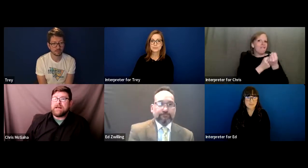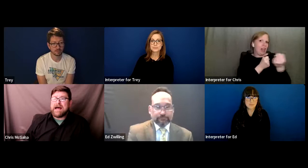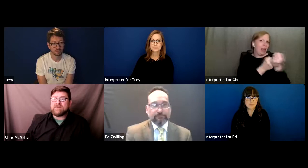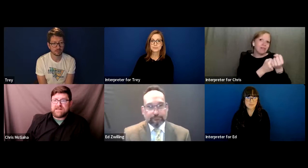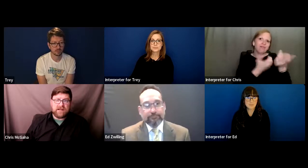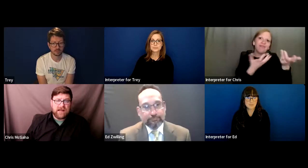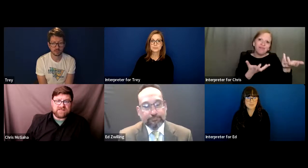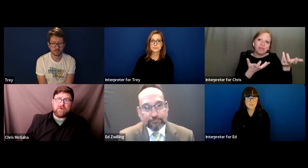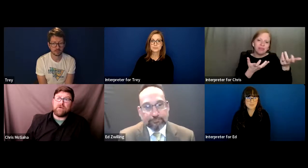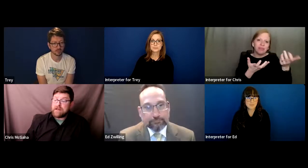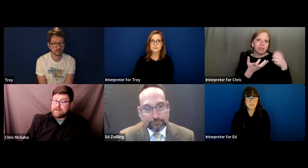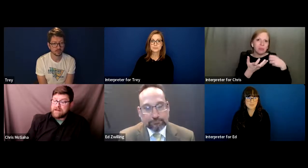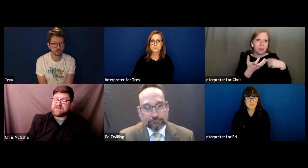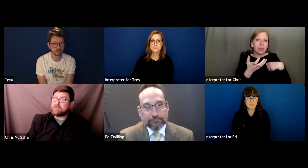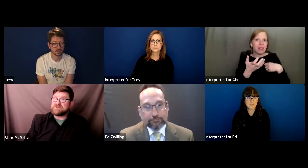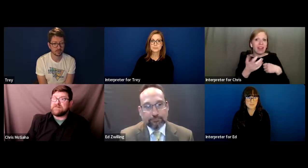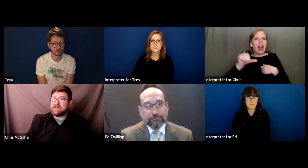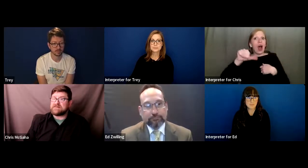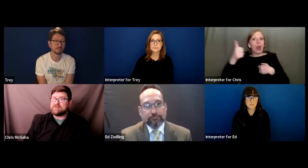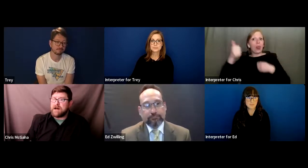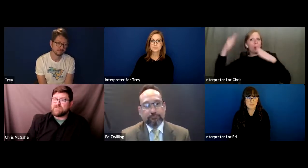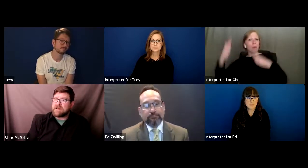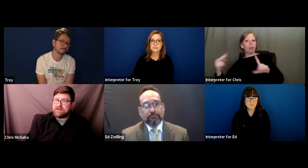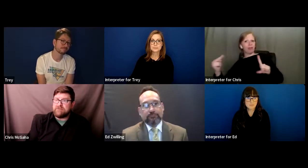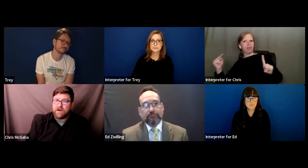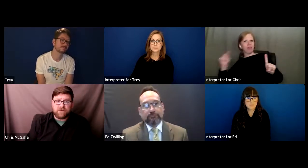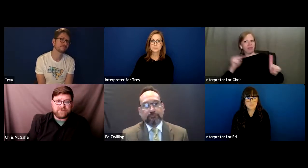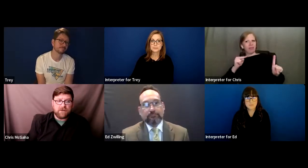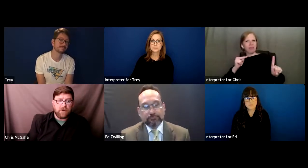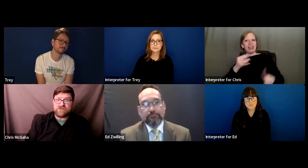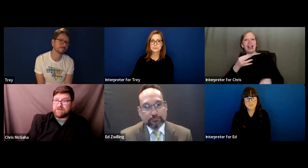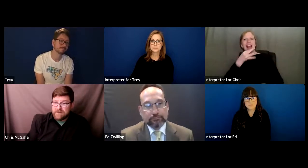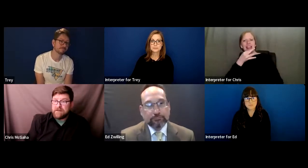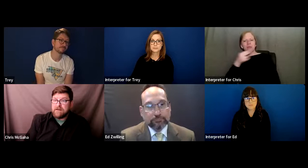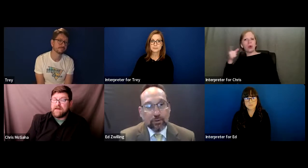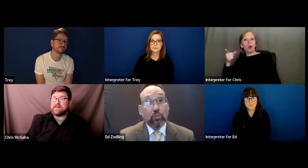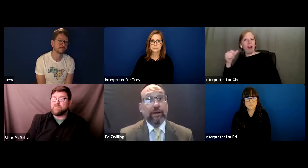an outside expert and an outside person that's not directly involved emotionally that can